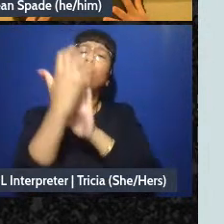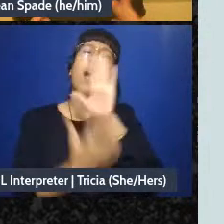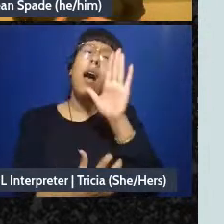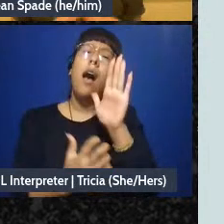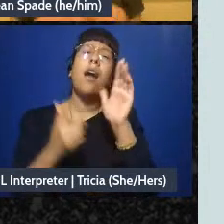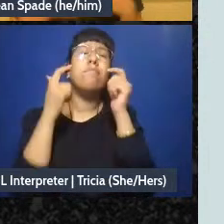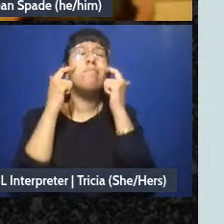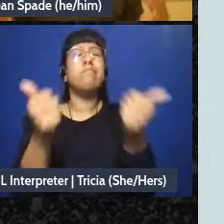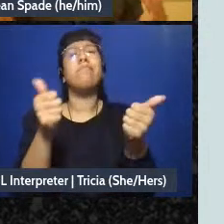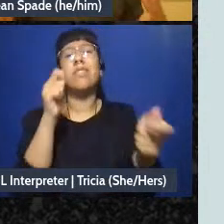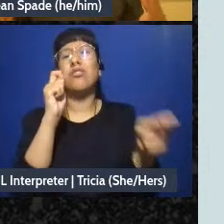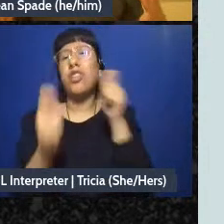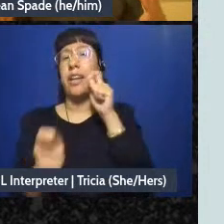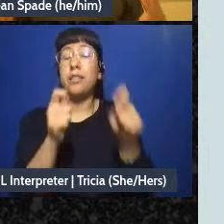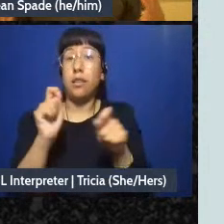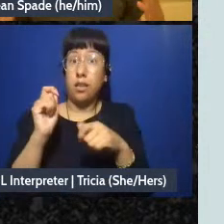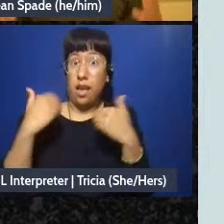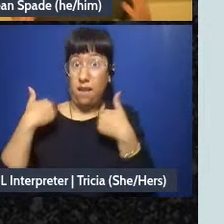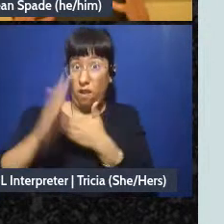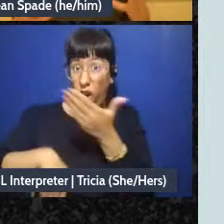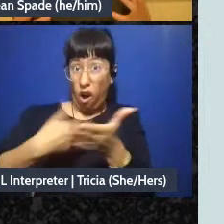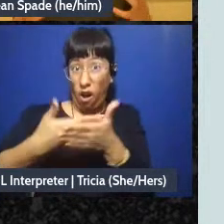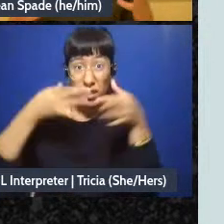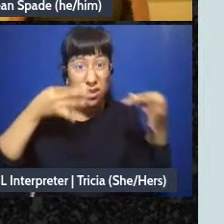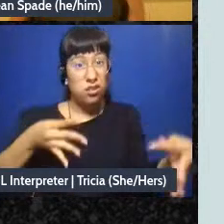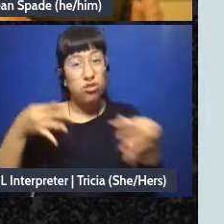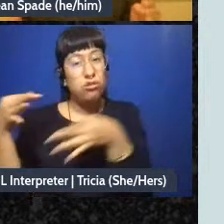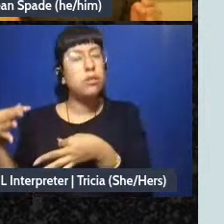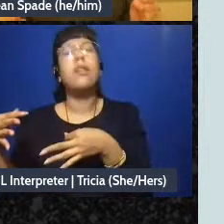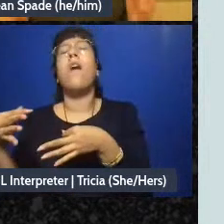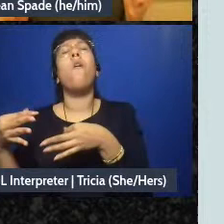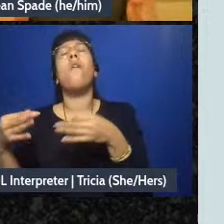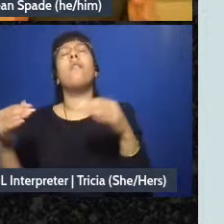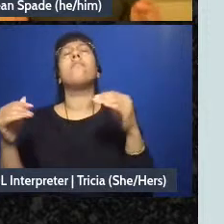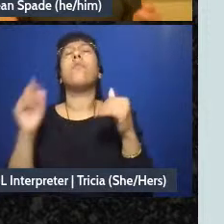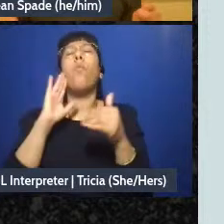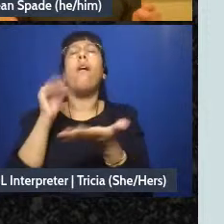it's never going to have all the decisions. But it can just help ground, like, how we make decisions